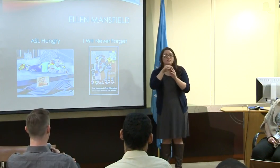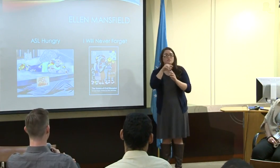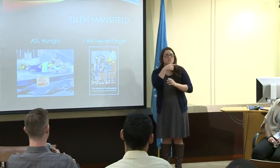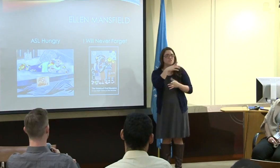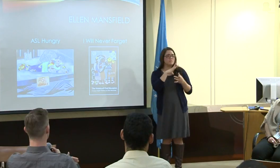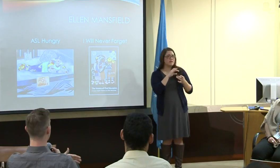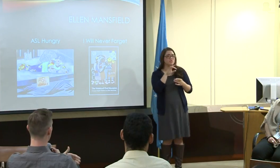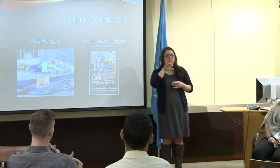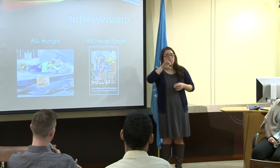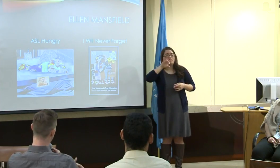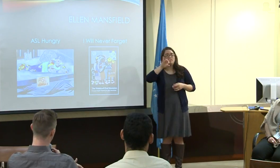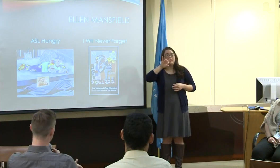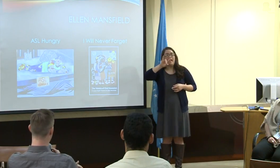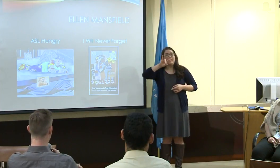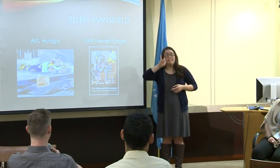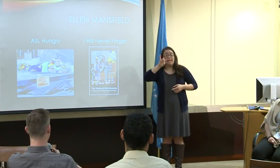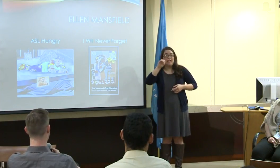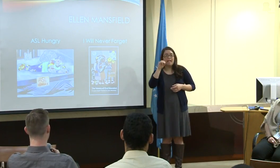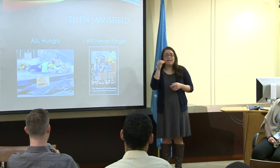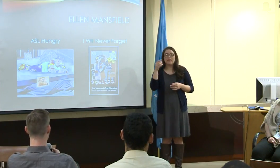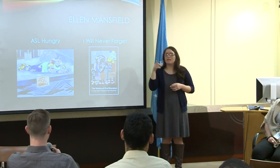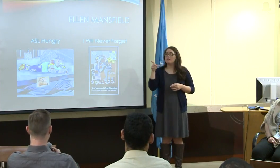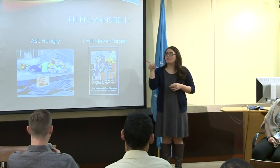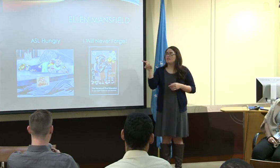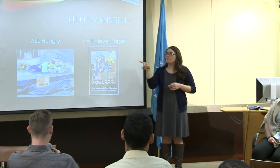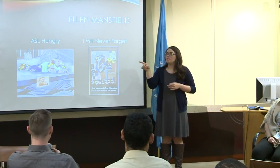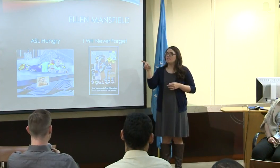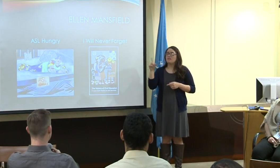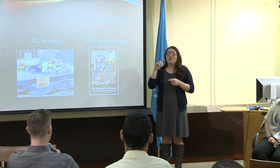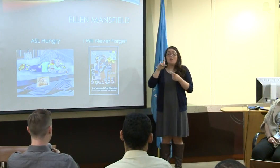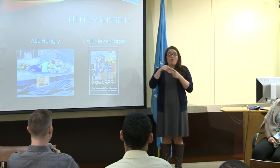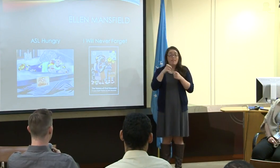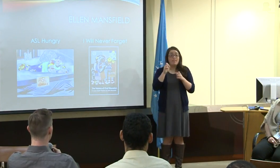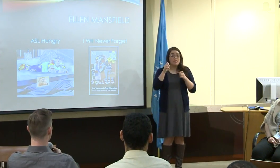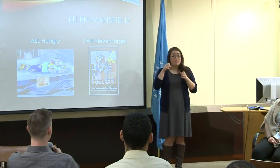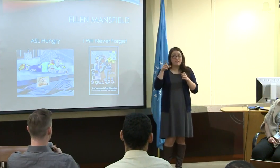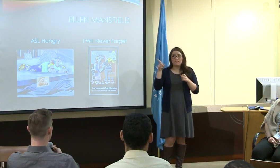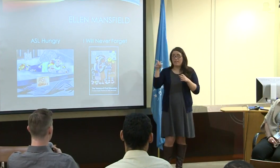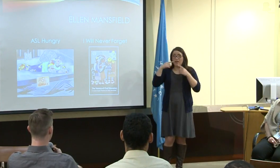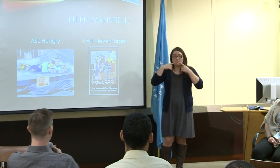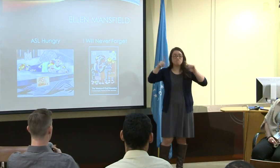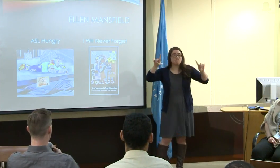when you hear about the Milan conference in Italy from 1880,